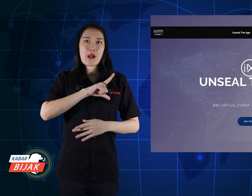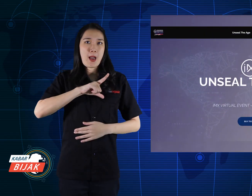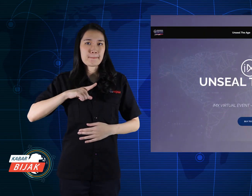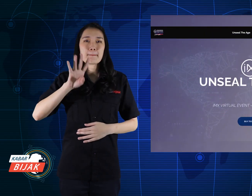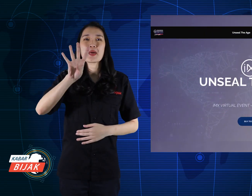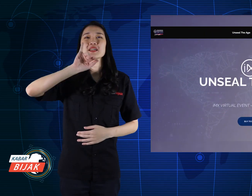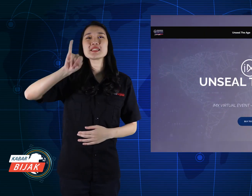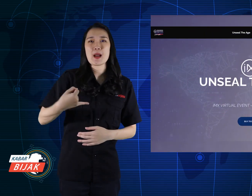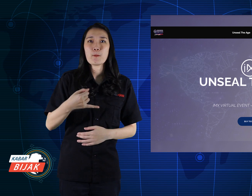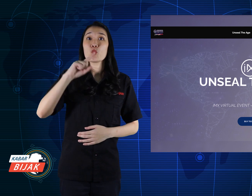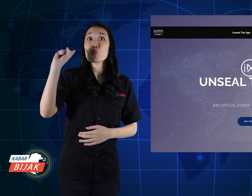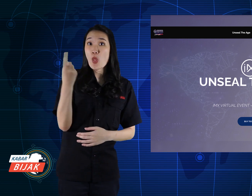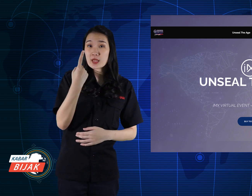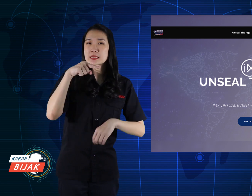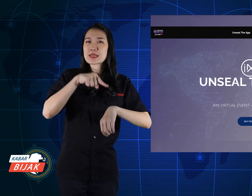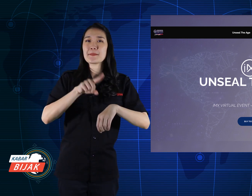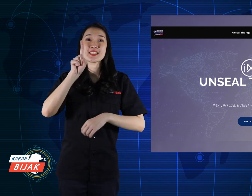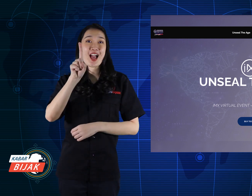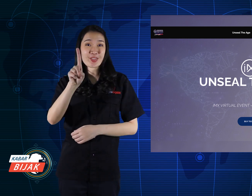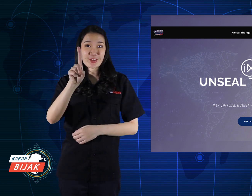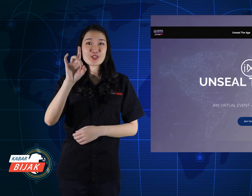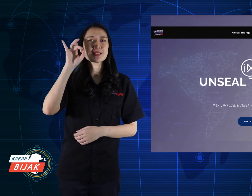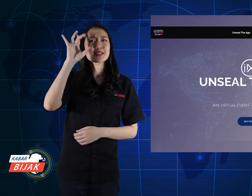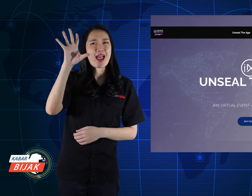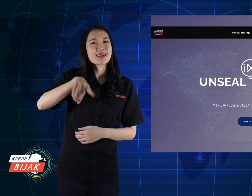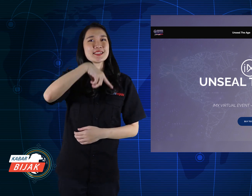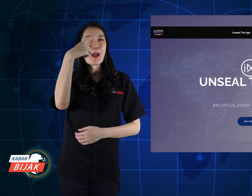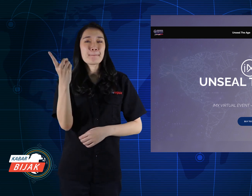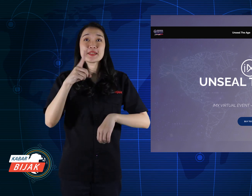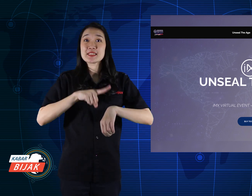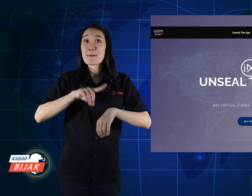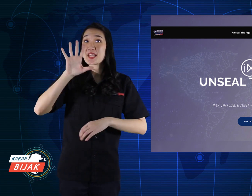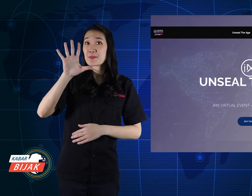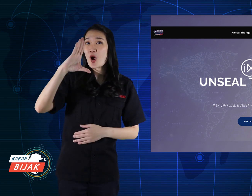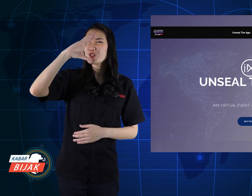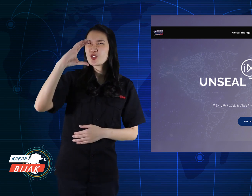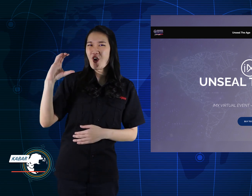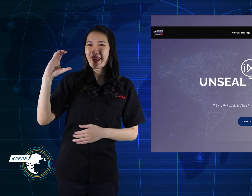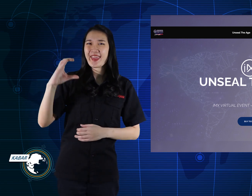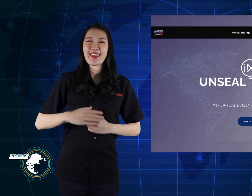The duration is 4 hours, from 1pm to 5pm.